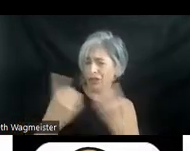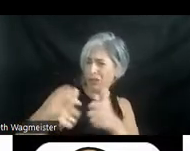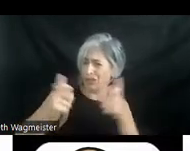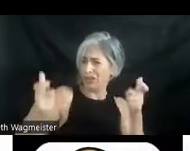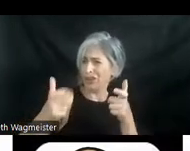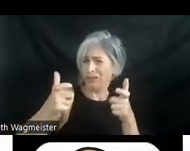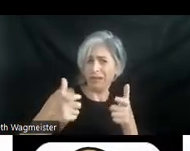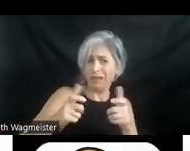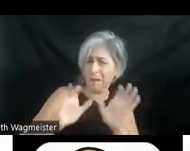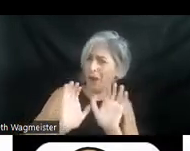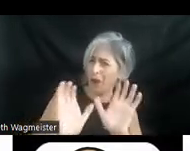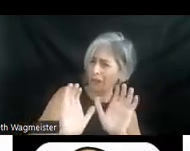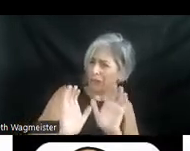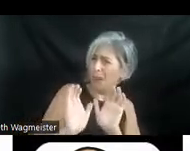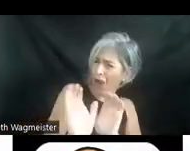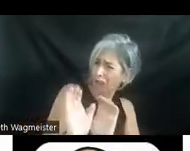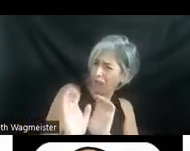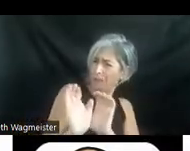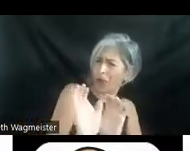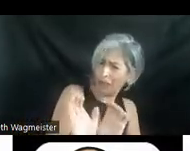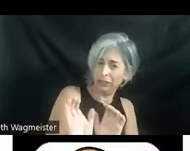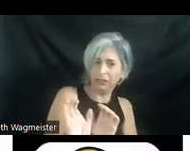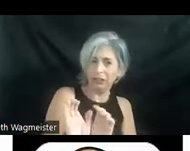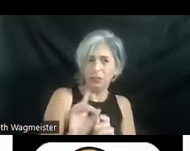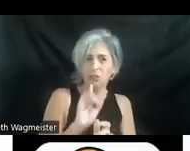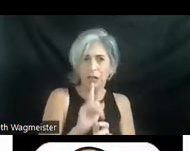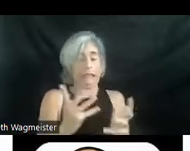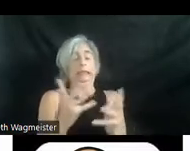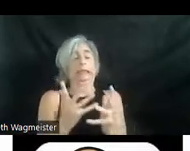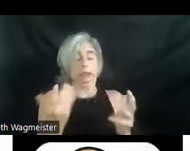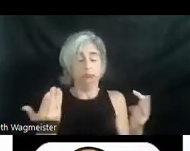giant donut getting a rhythm going until at last release.